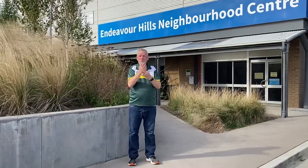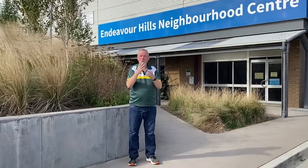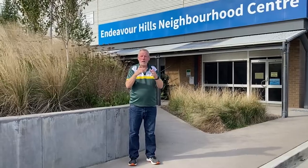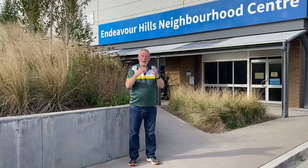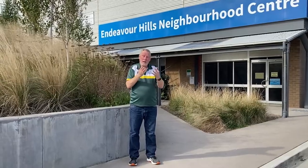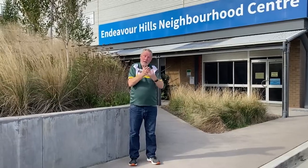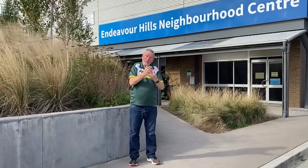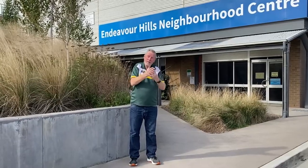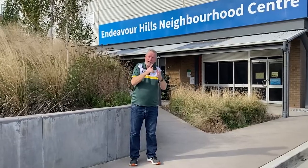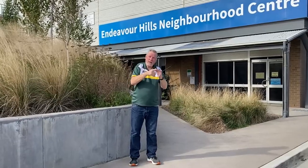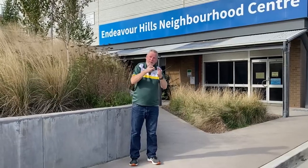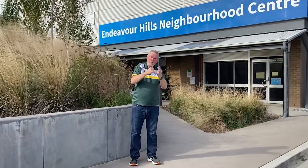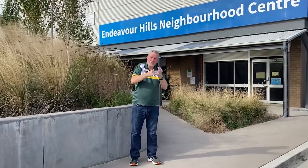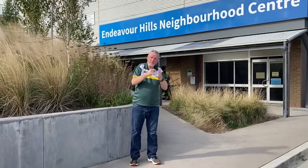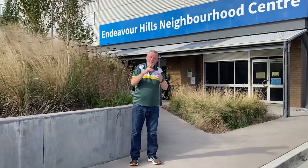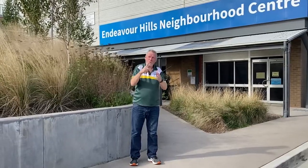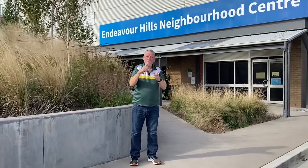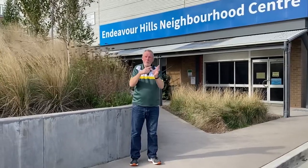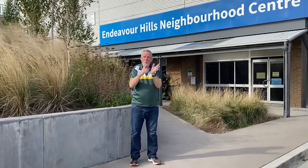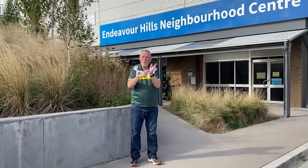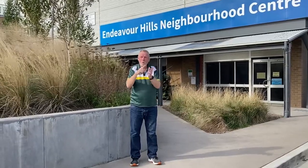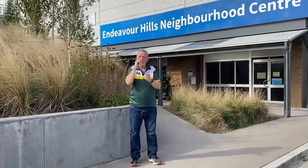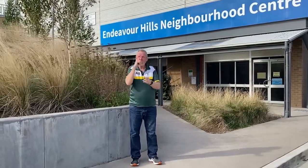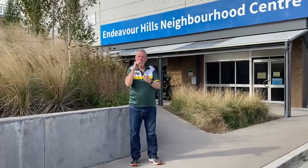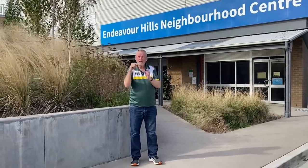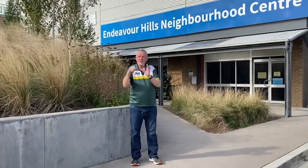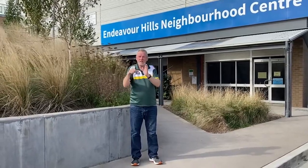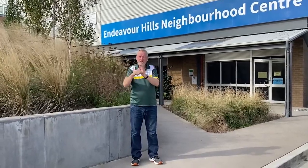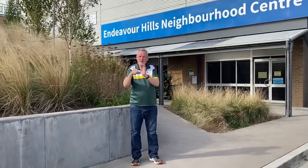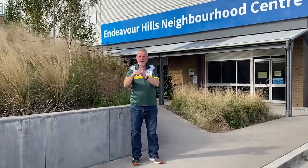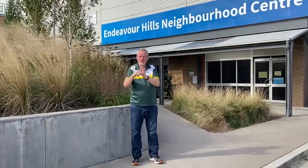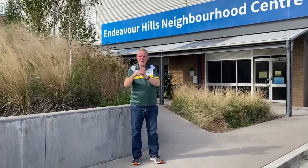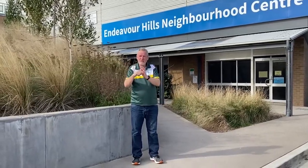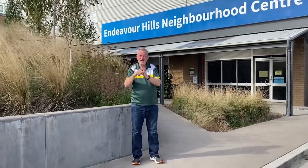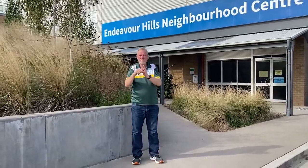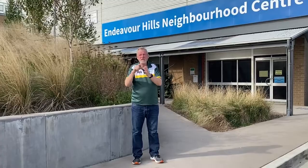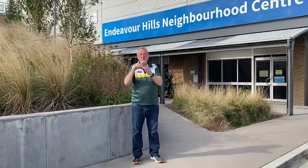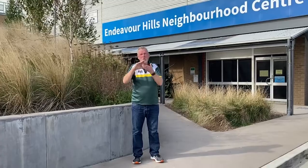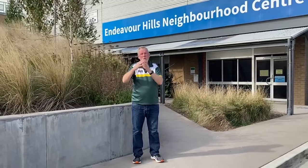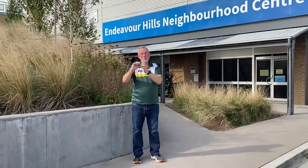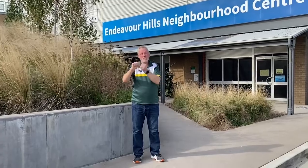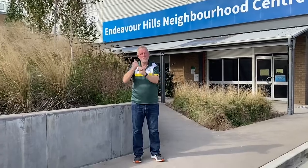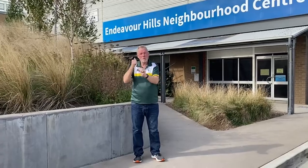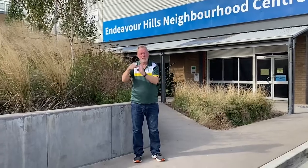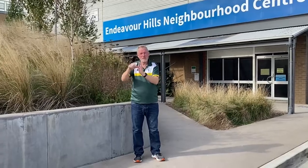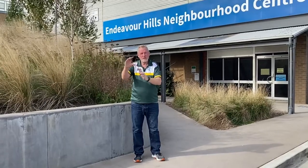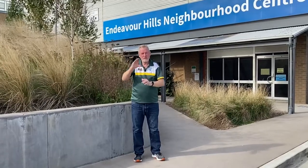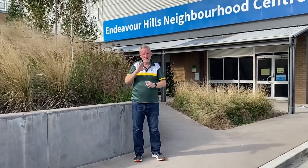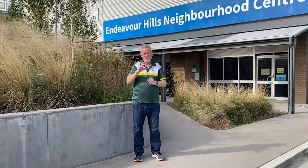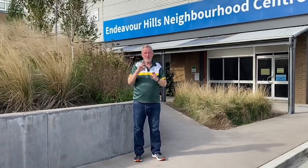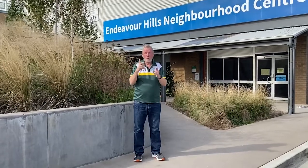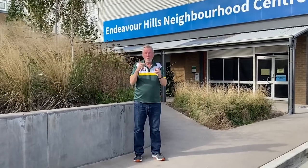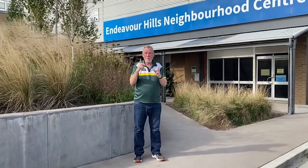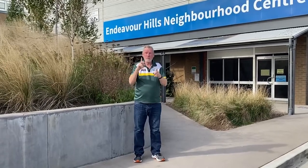part of "Access for All Abilities" community sports program grant,